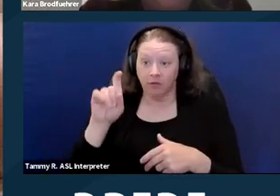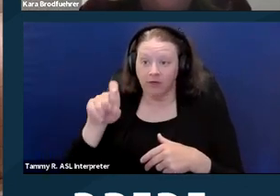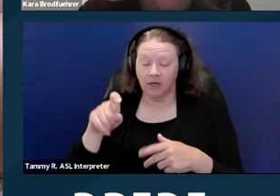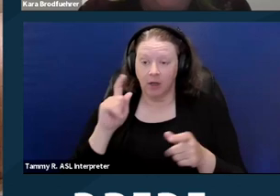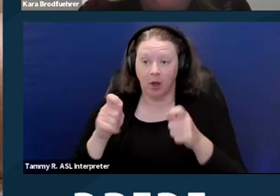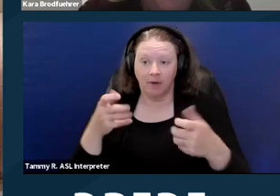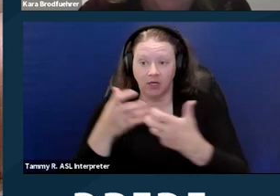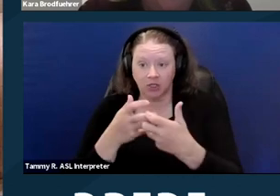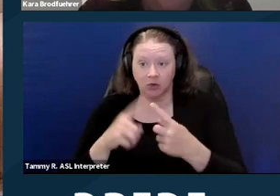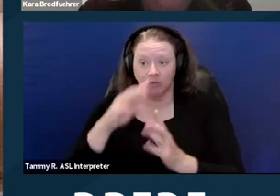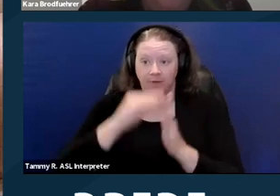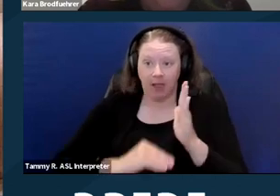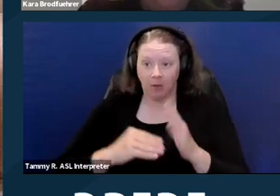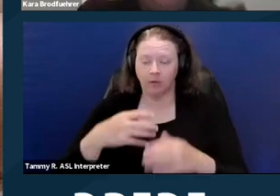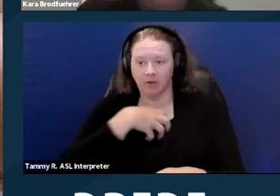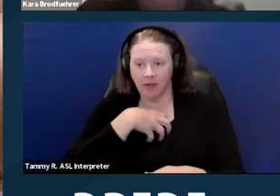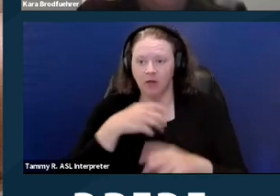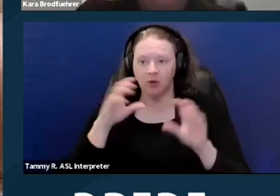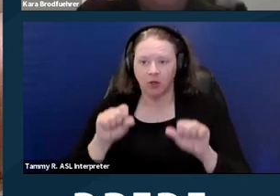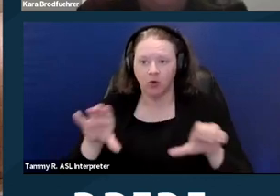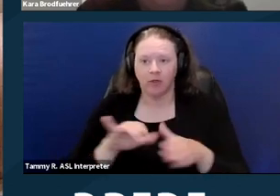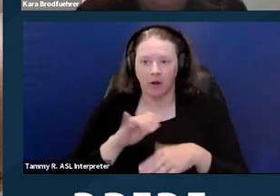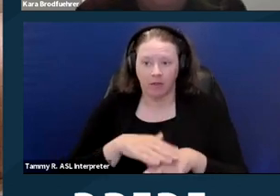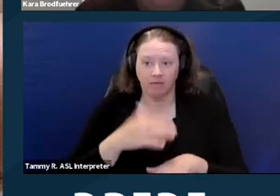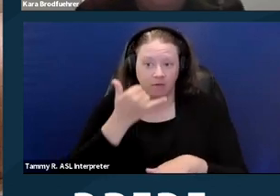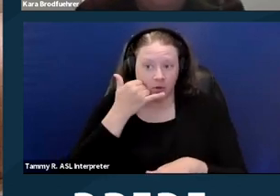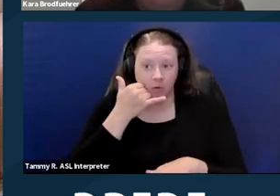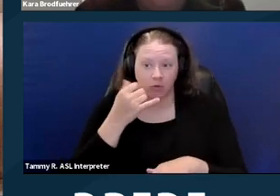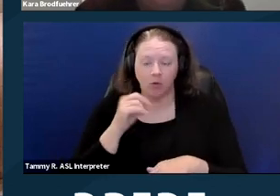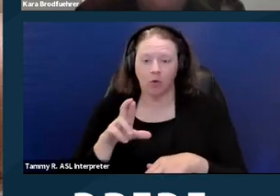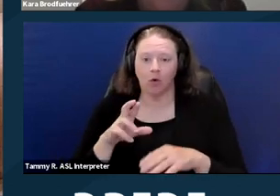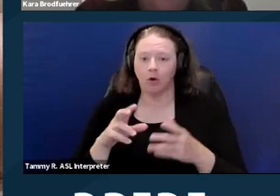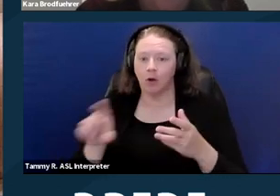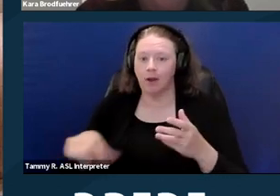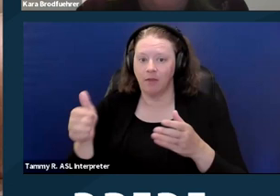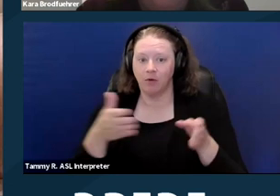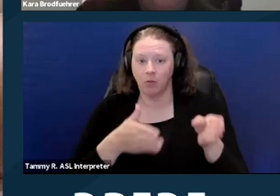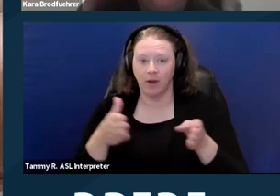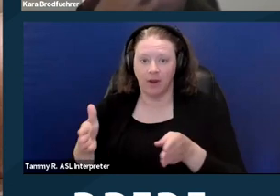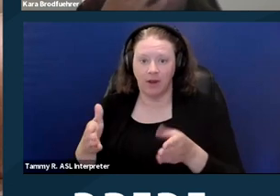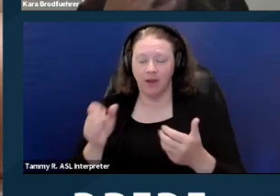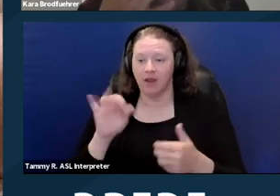To file out a complaint, you can do it by phone or in another way. If you need an accommodation